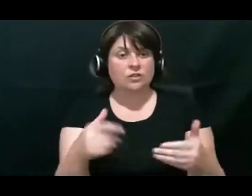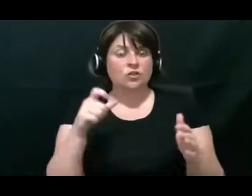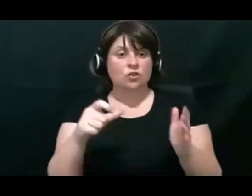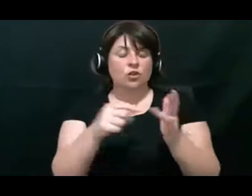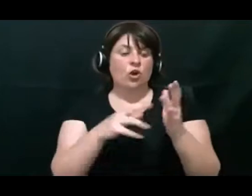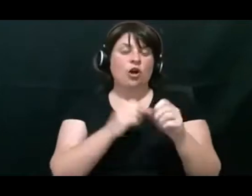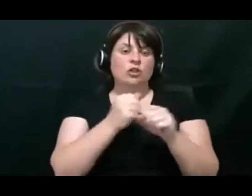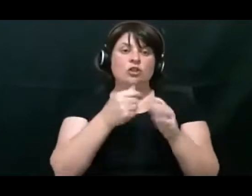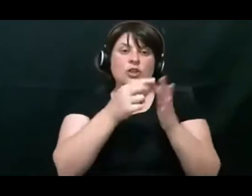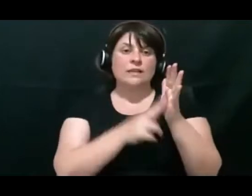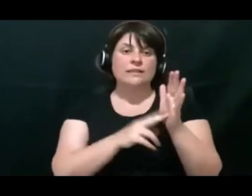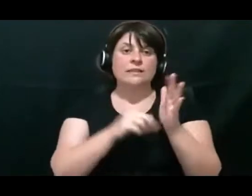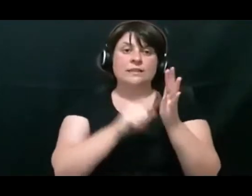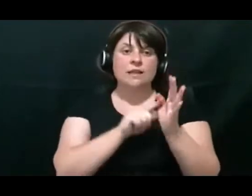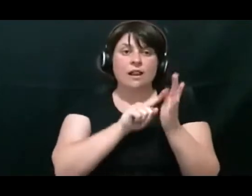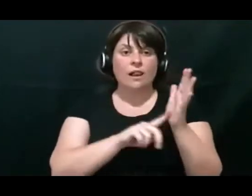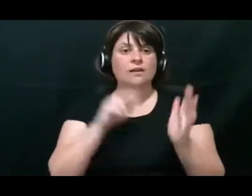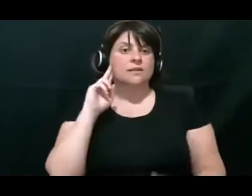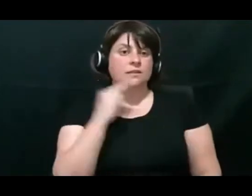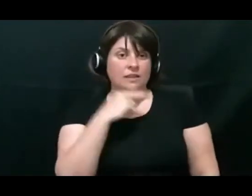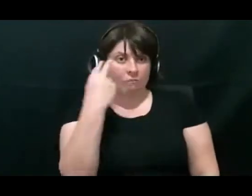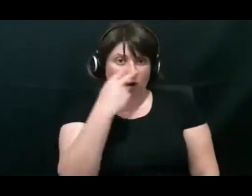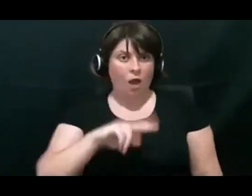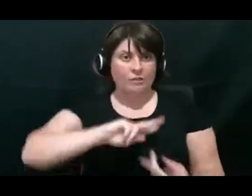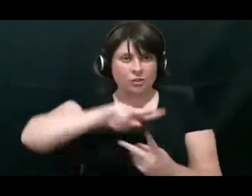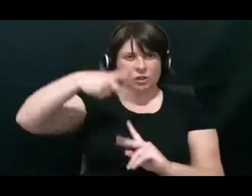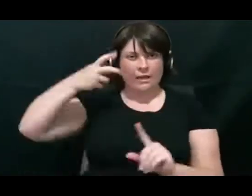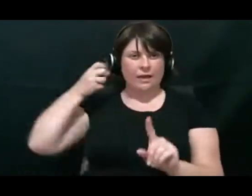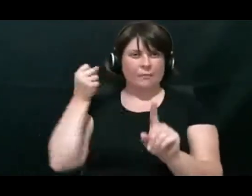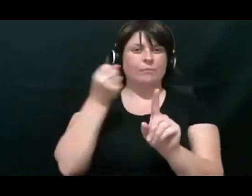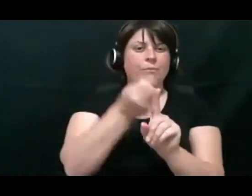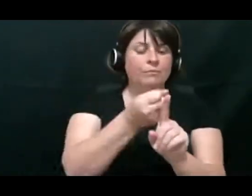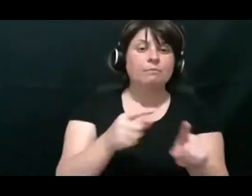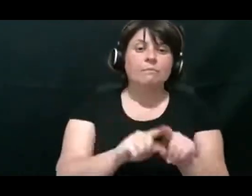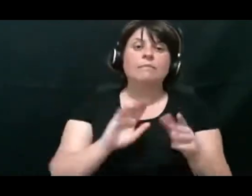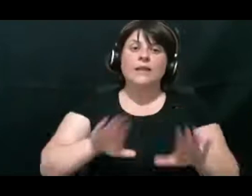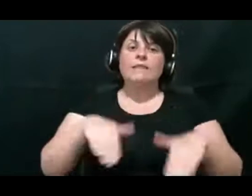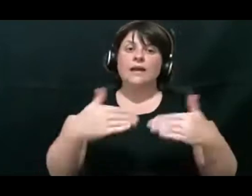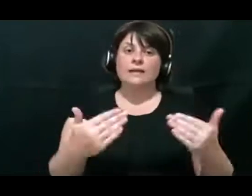And then the next day the overview of strategies in congenital Deafblindness and we will be